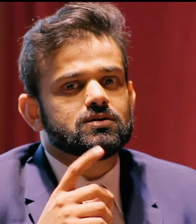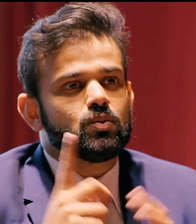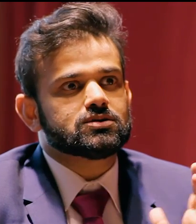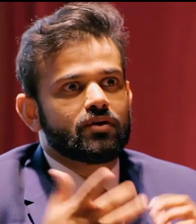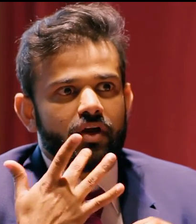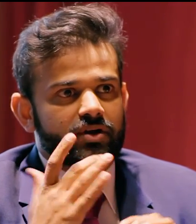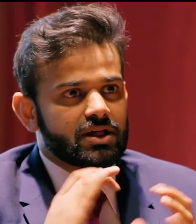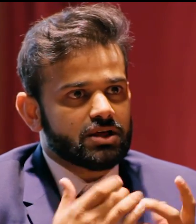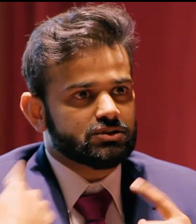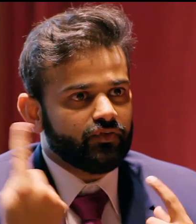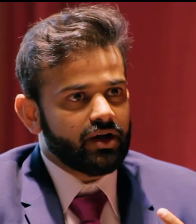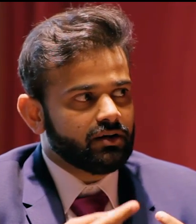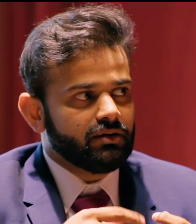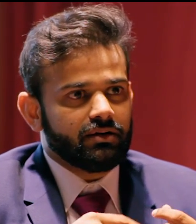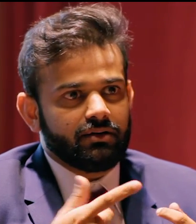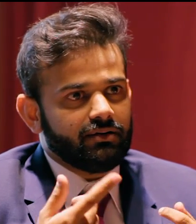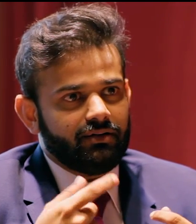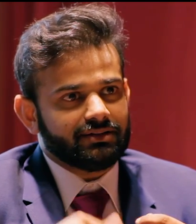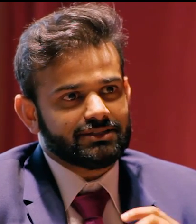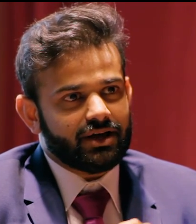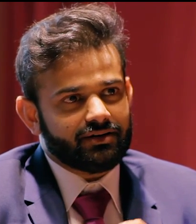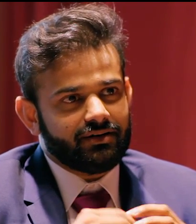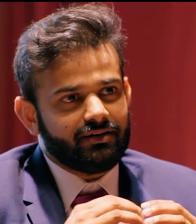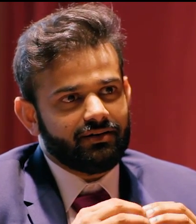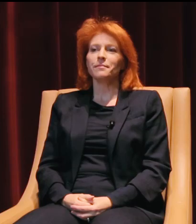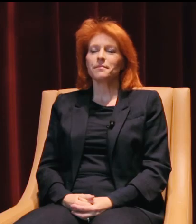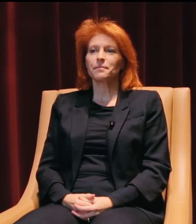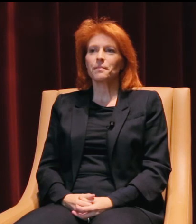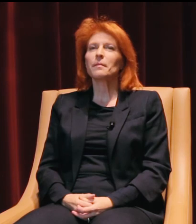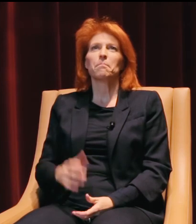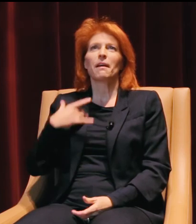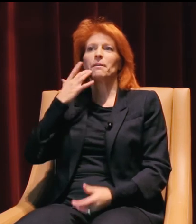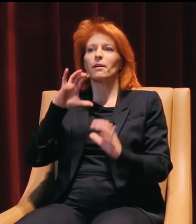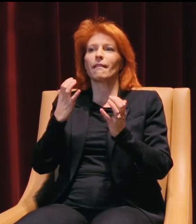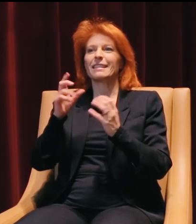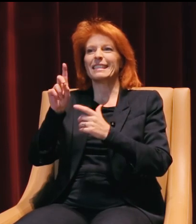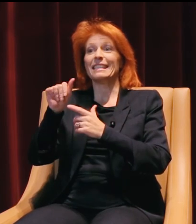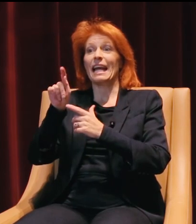Nice, wow. So what's been your favorite class so far? I think my favorite class is data analytics,